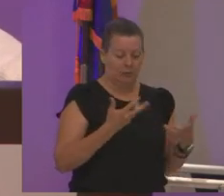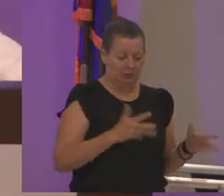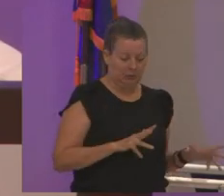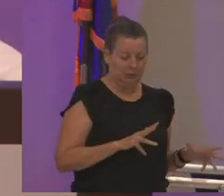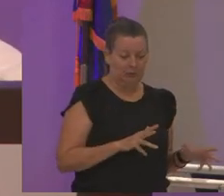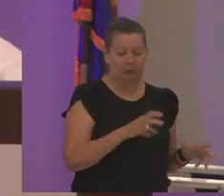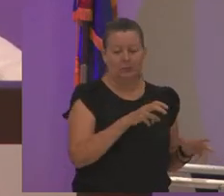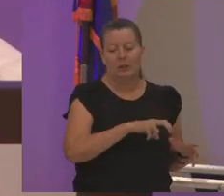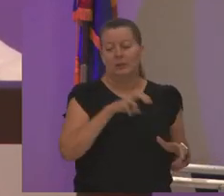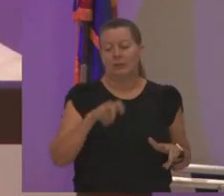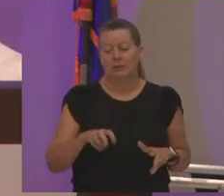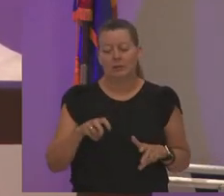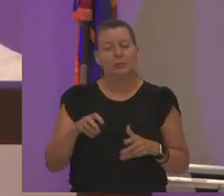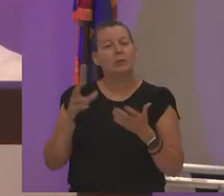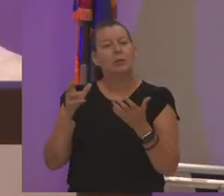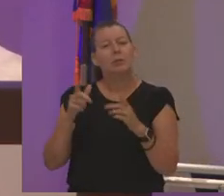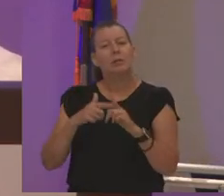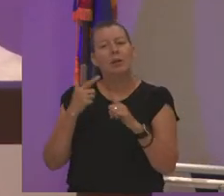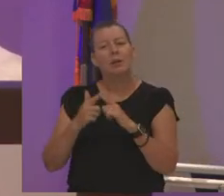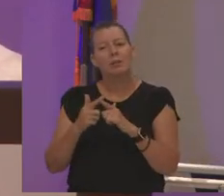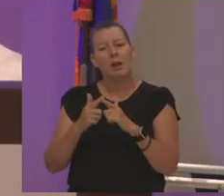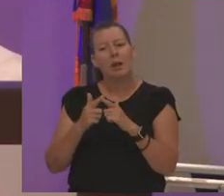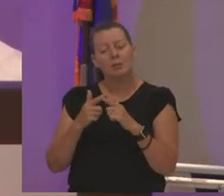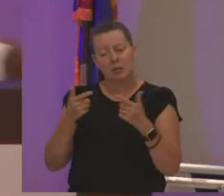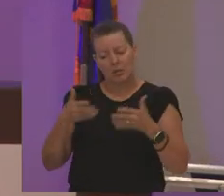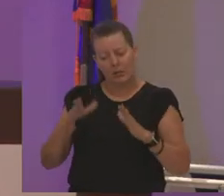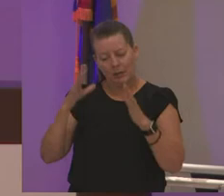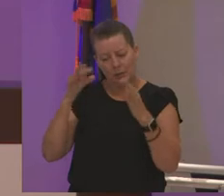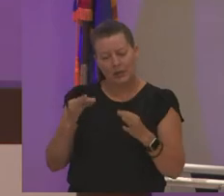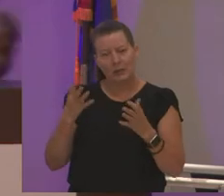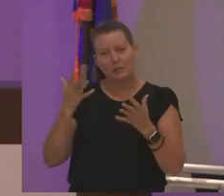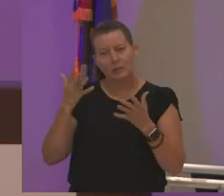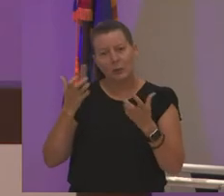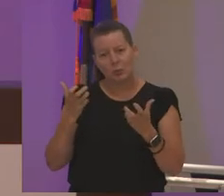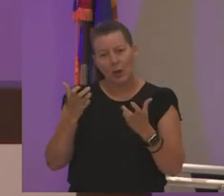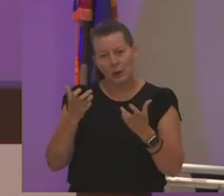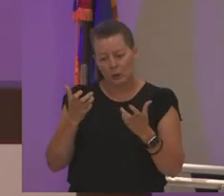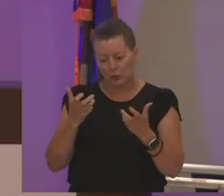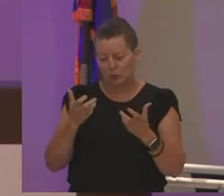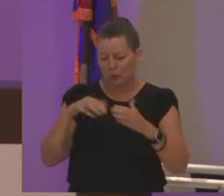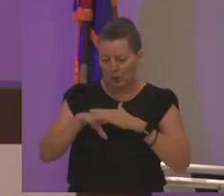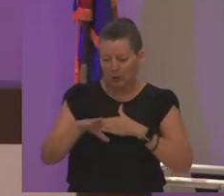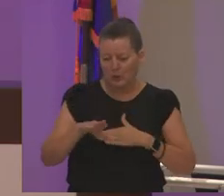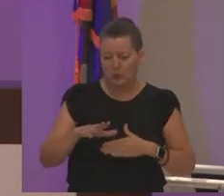then decide they want to go into fashion and then and then it's okay to switch to find your passion